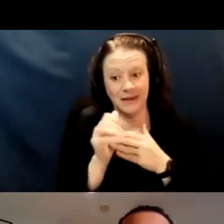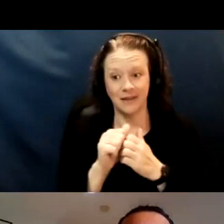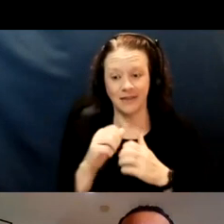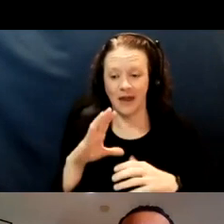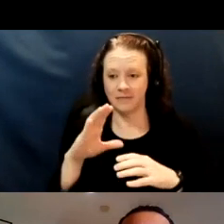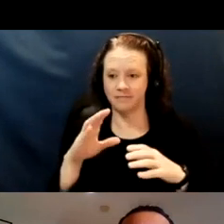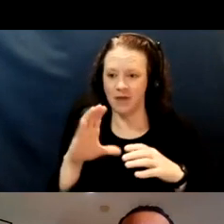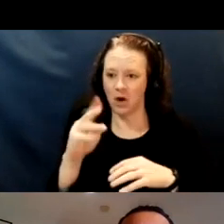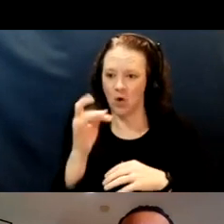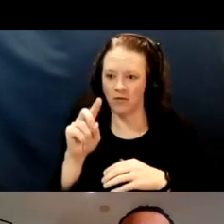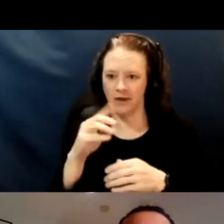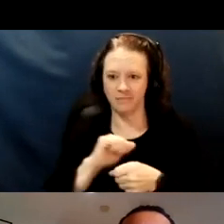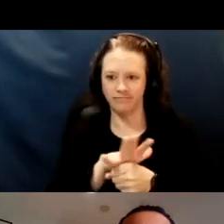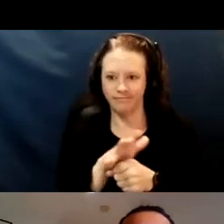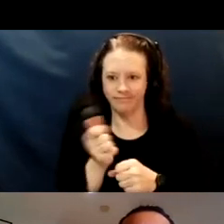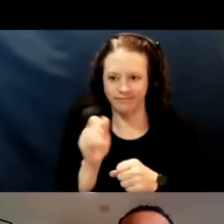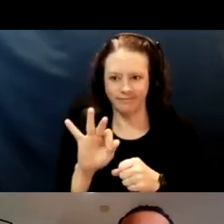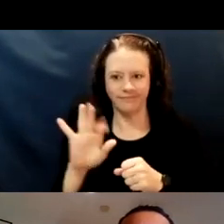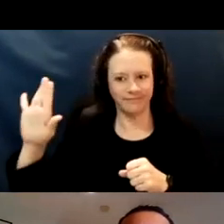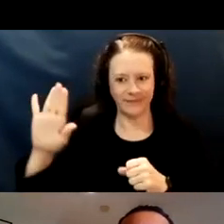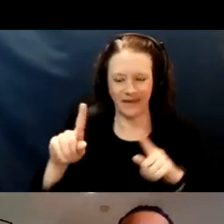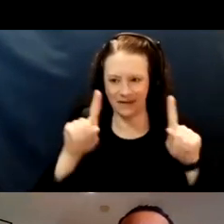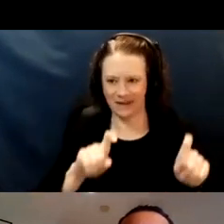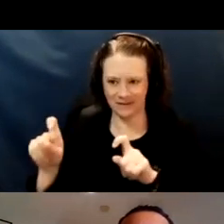He's also a professor of medicine at UCSF,